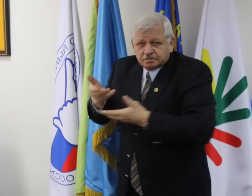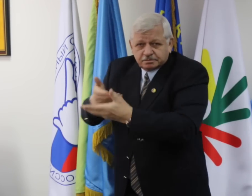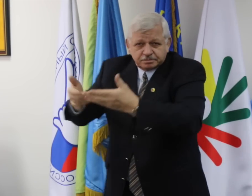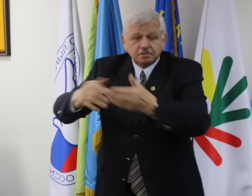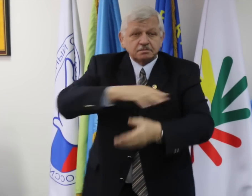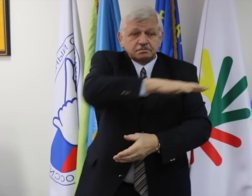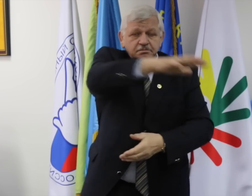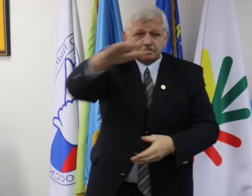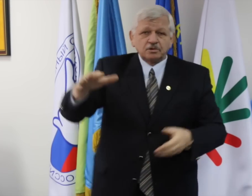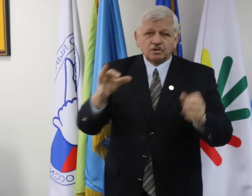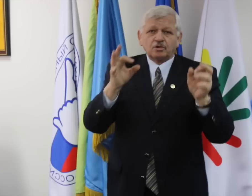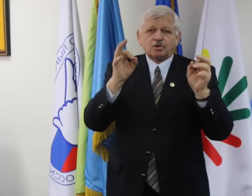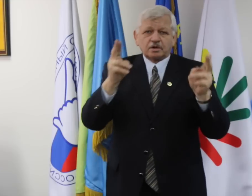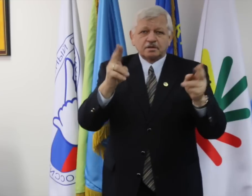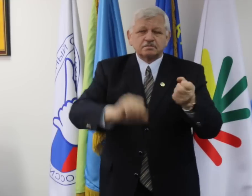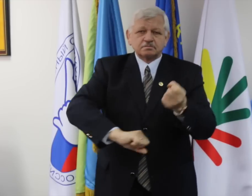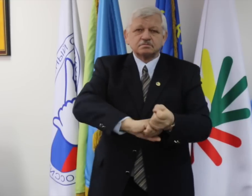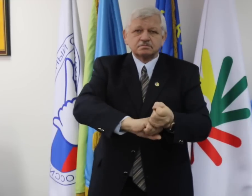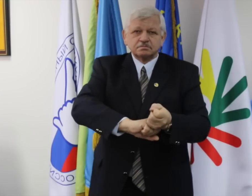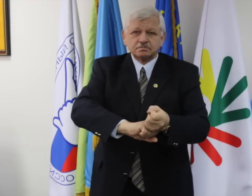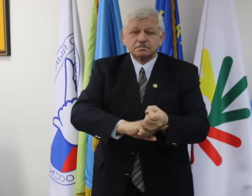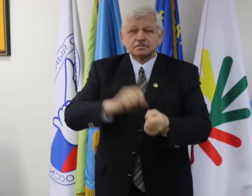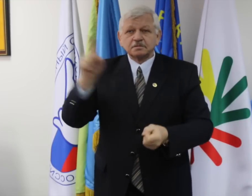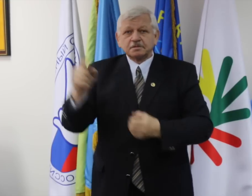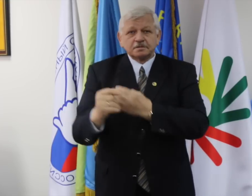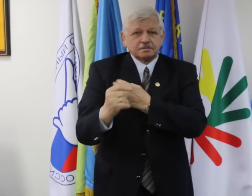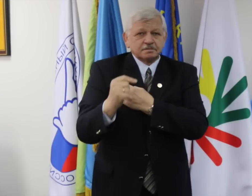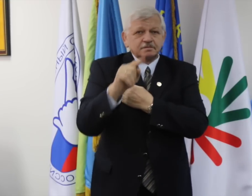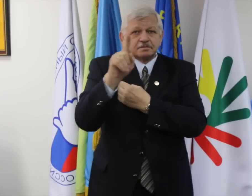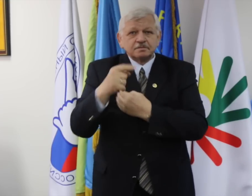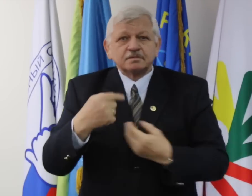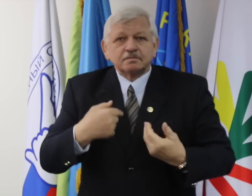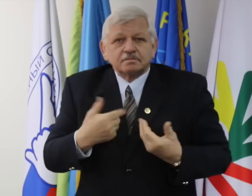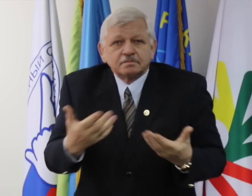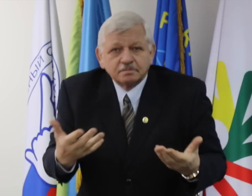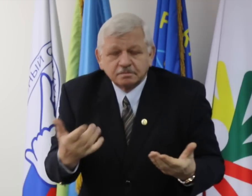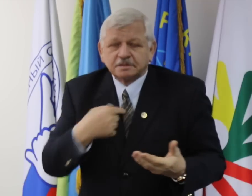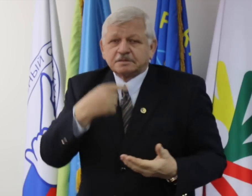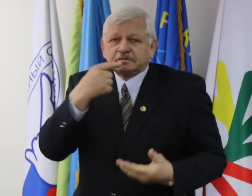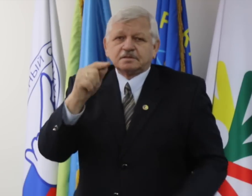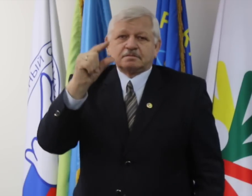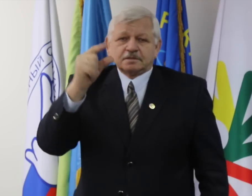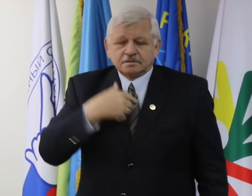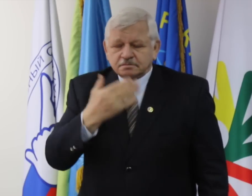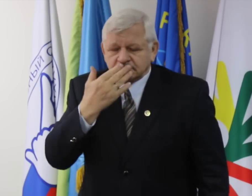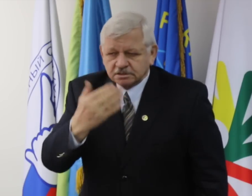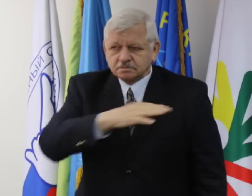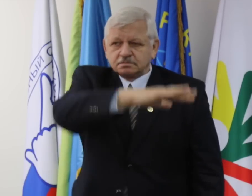I personally thanked them for their enormous support and for supporting ICSD in ensuring the future